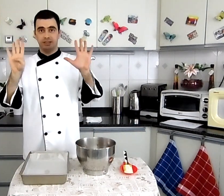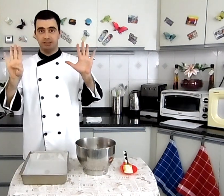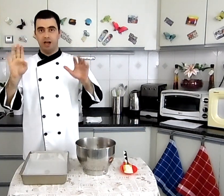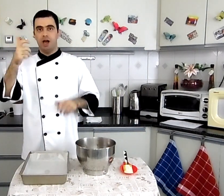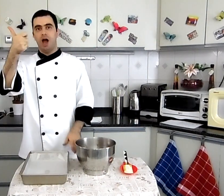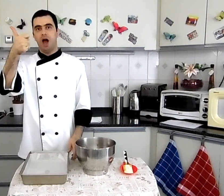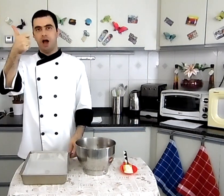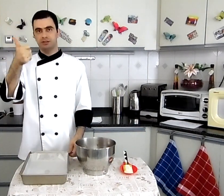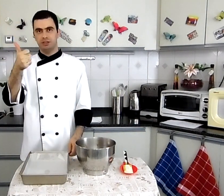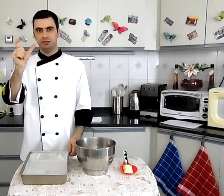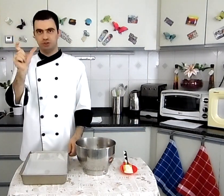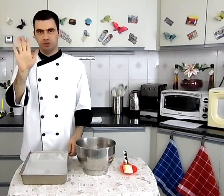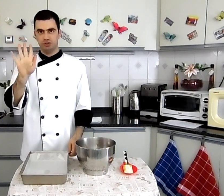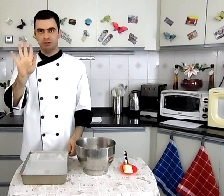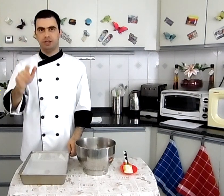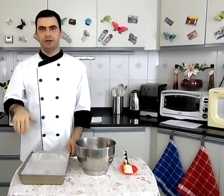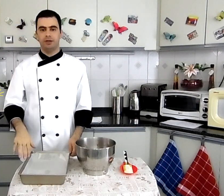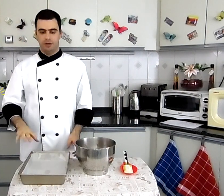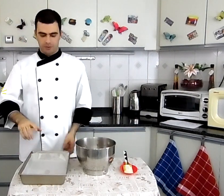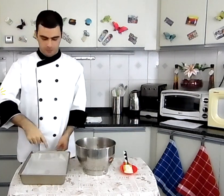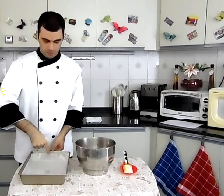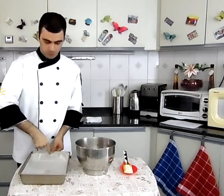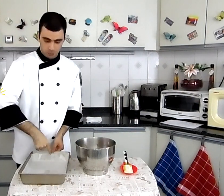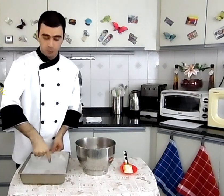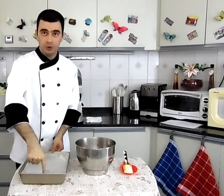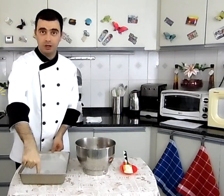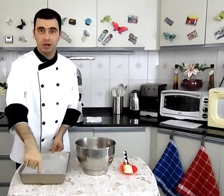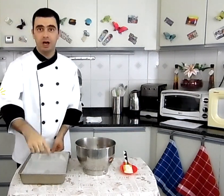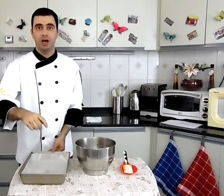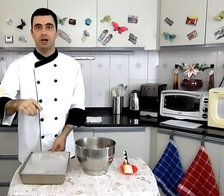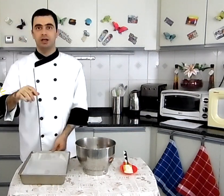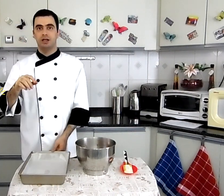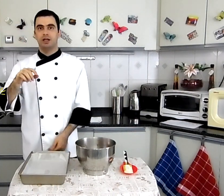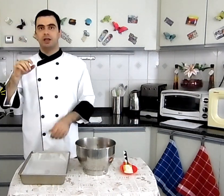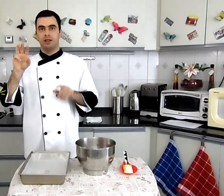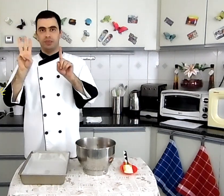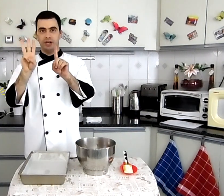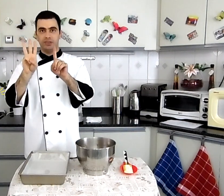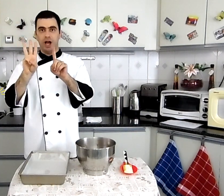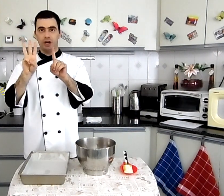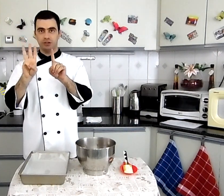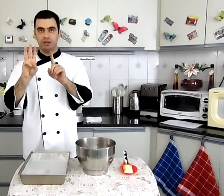9 inches by 13 inches 9 انش ب 13 انش